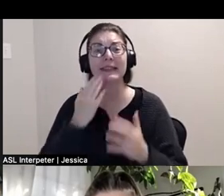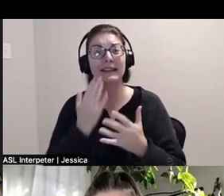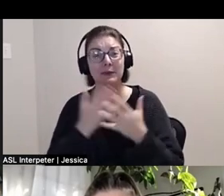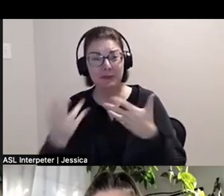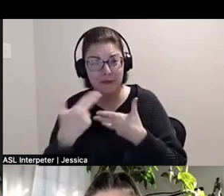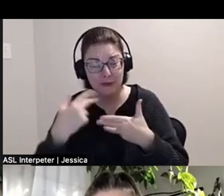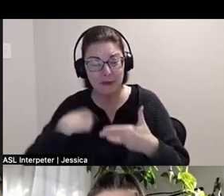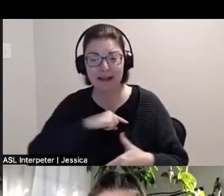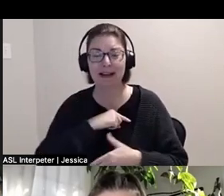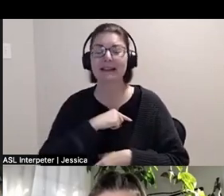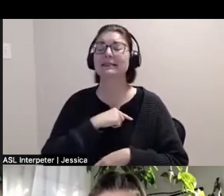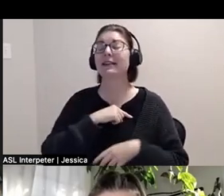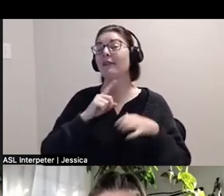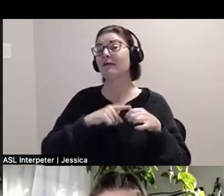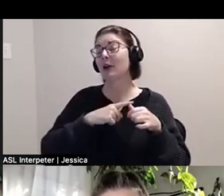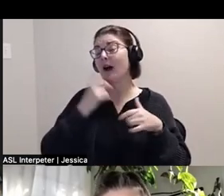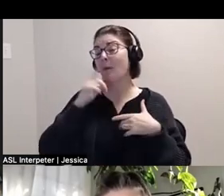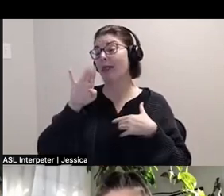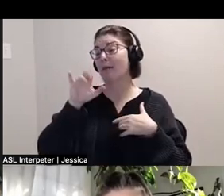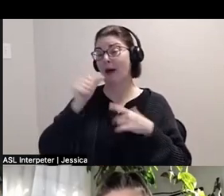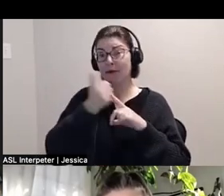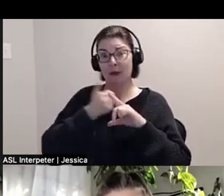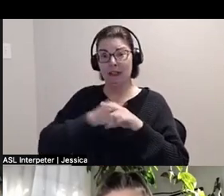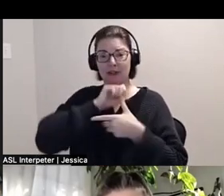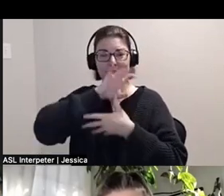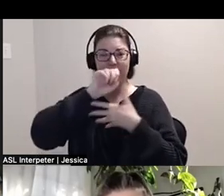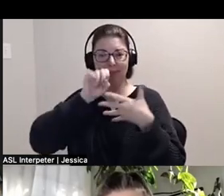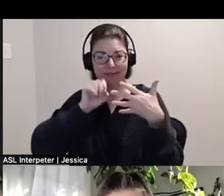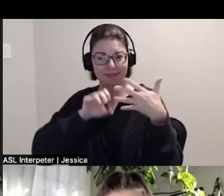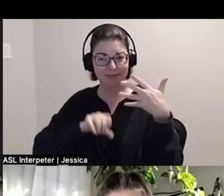that we are going to be hearing from today. Uh, Let's start off with Sarah-Tai